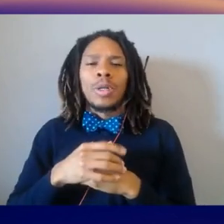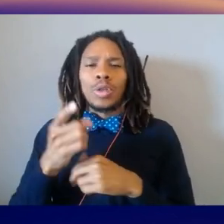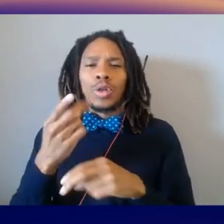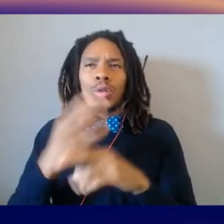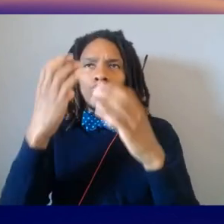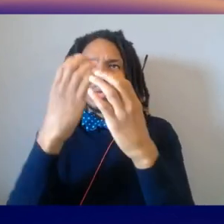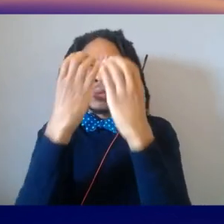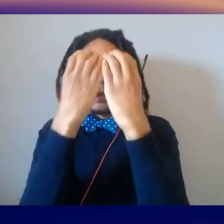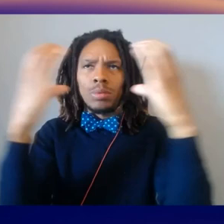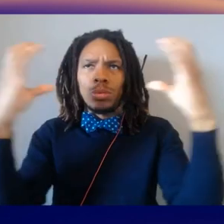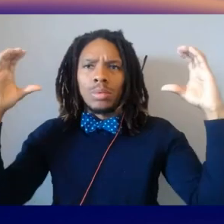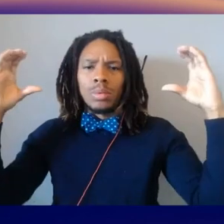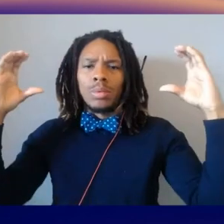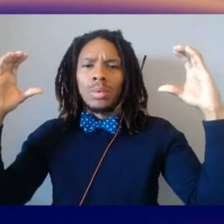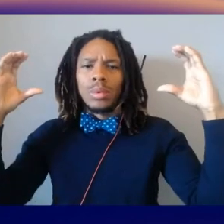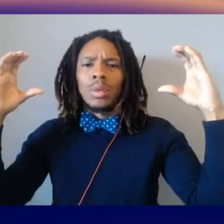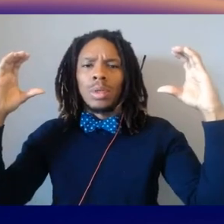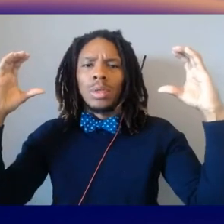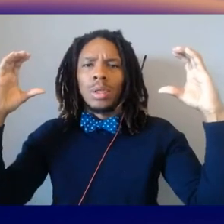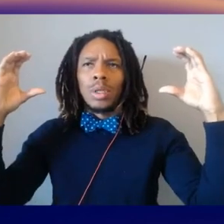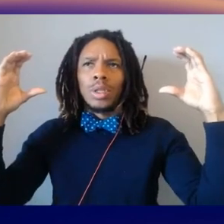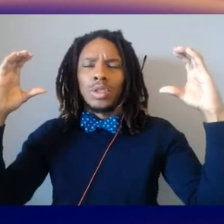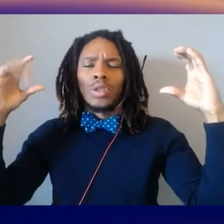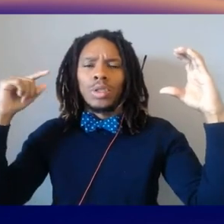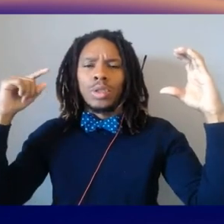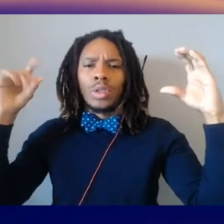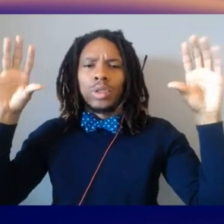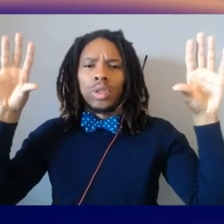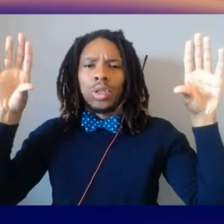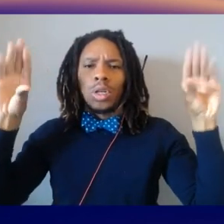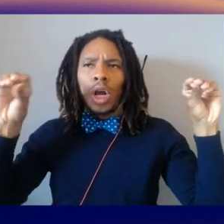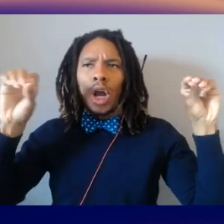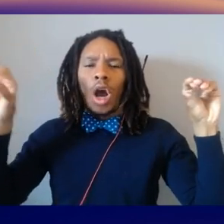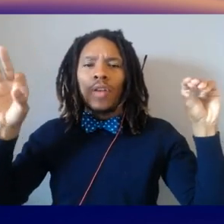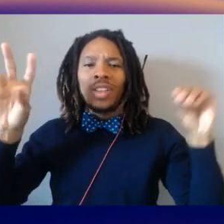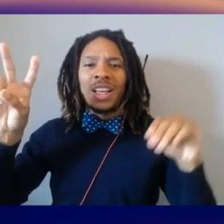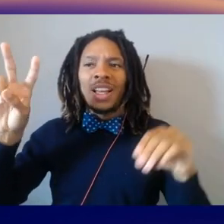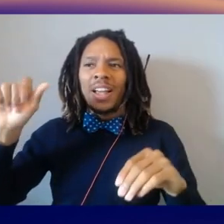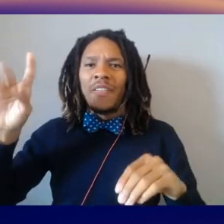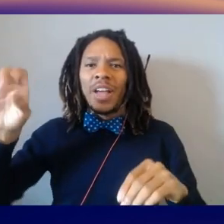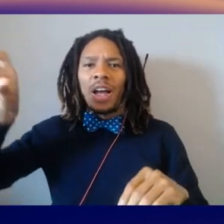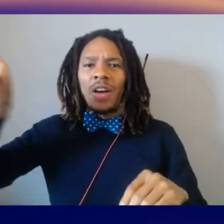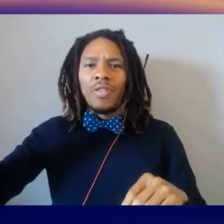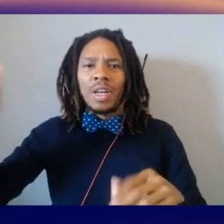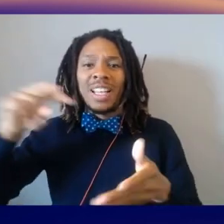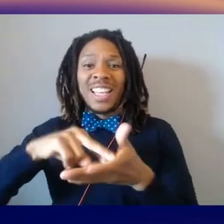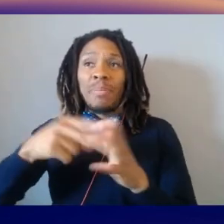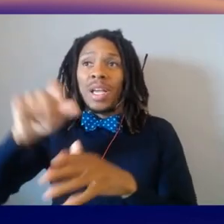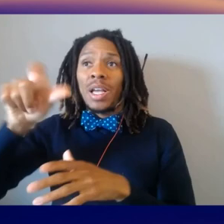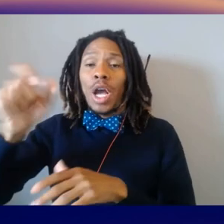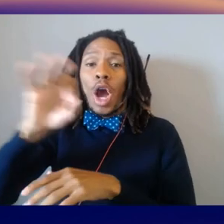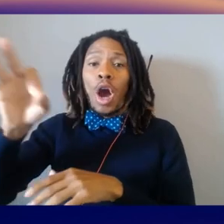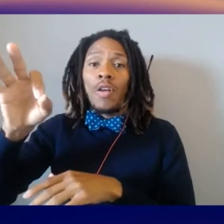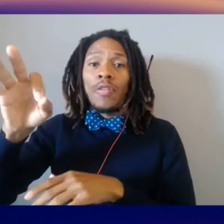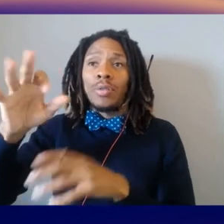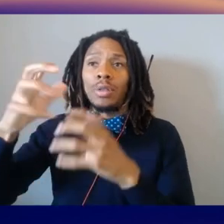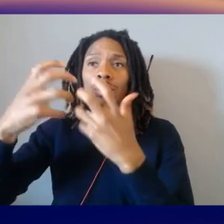and you turn off the valve, and it turns off the valve in the factory. So what made that happen is a digital twin.